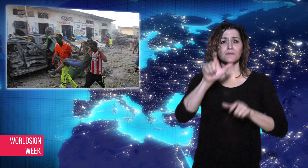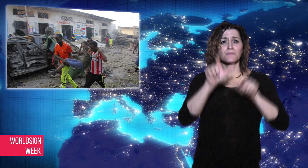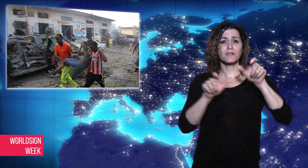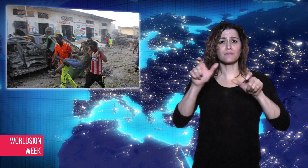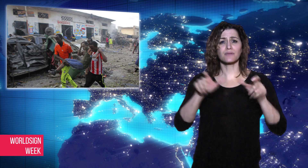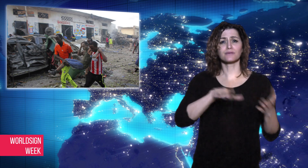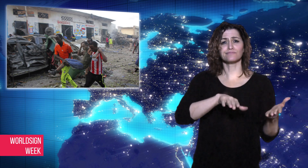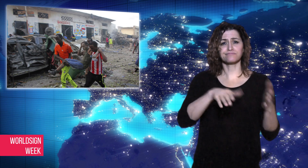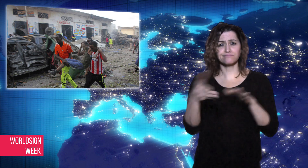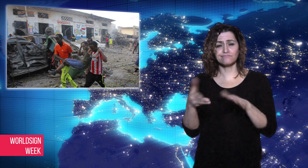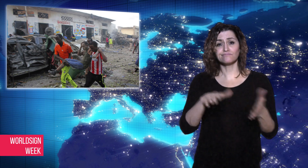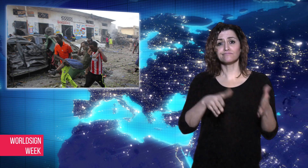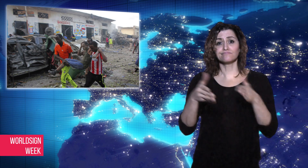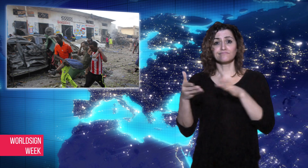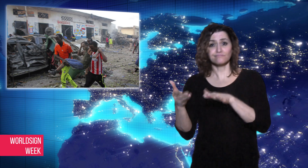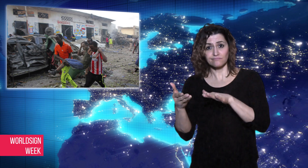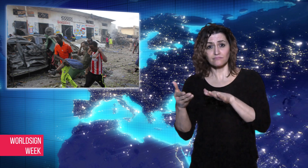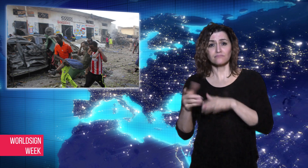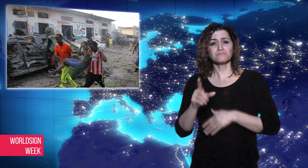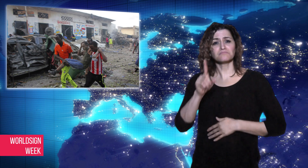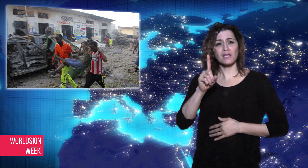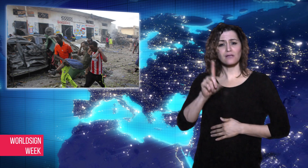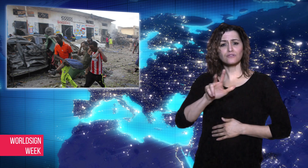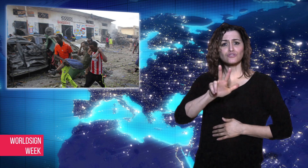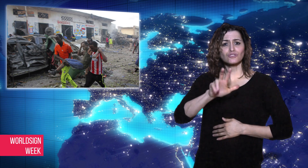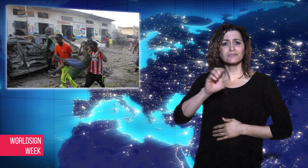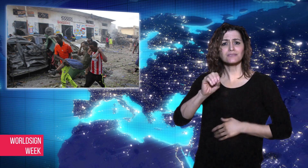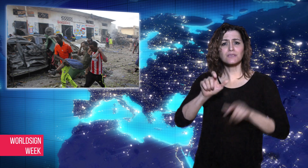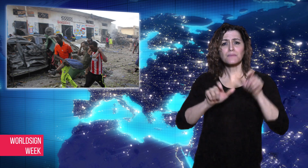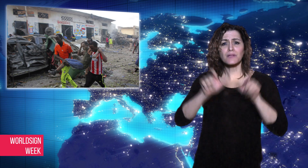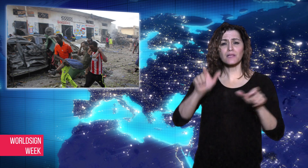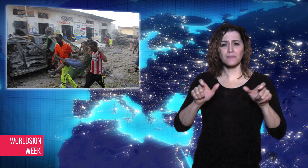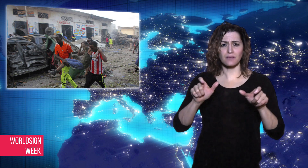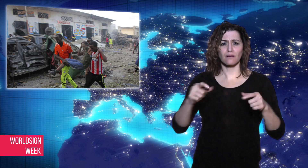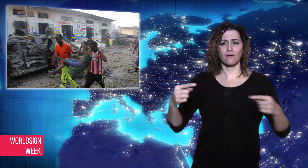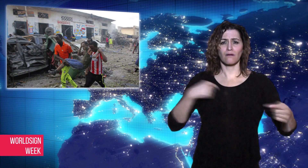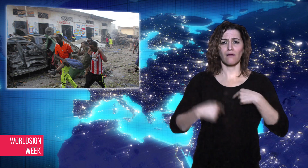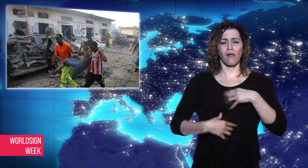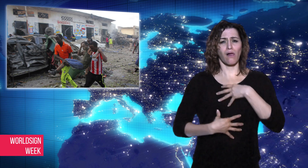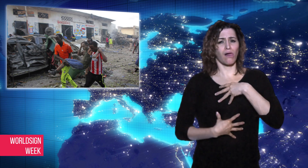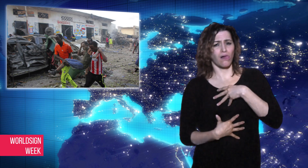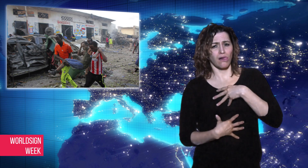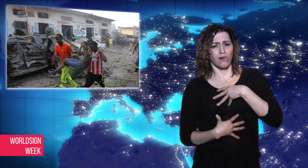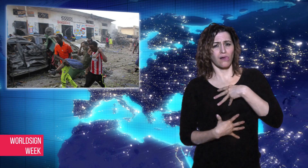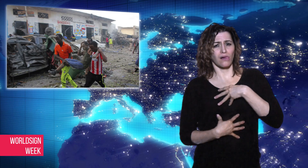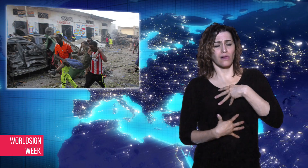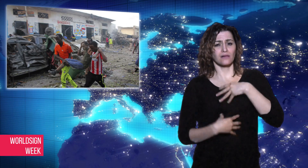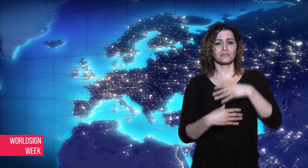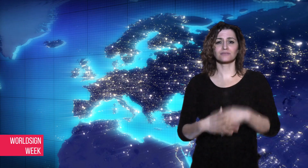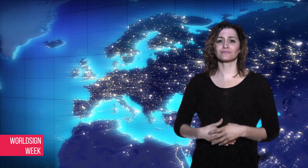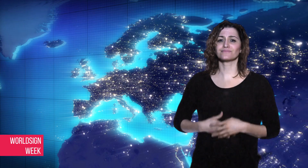30 people injured.